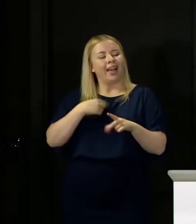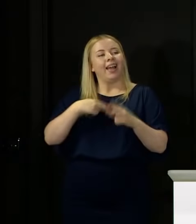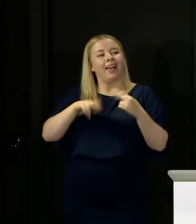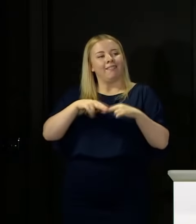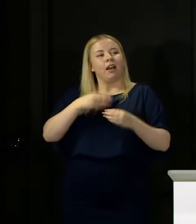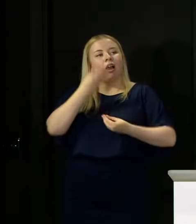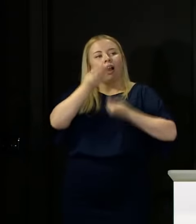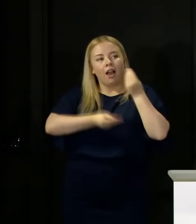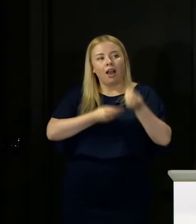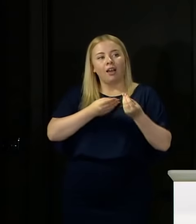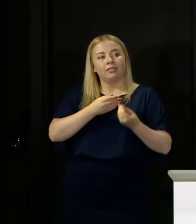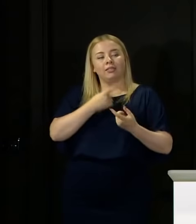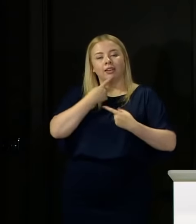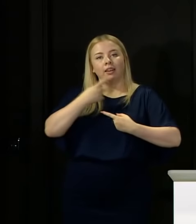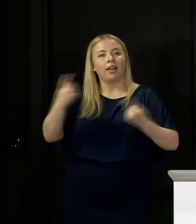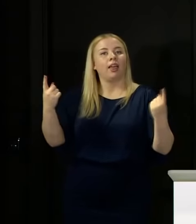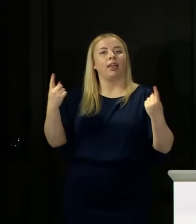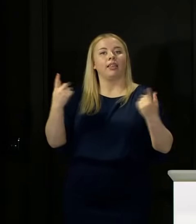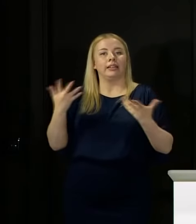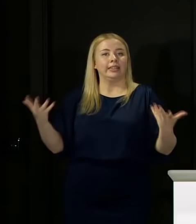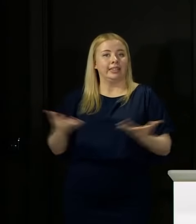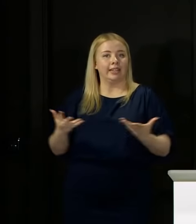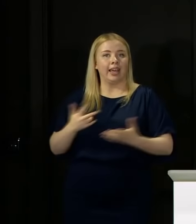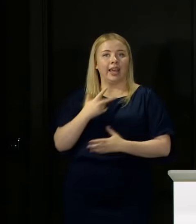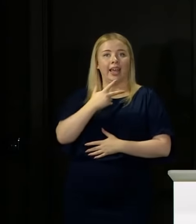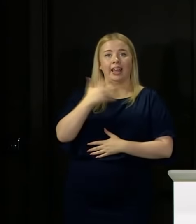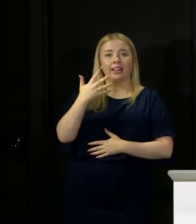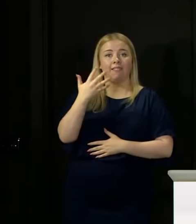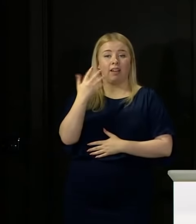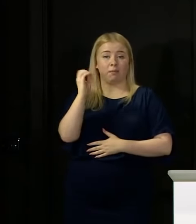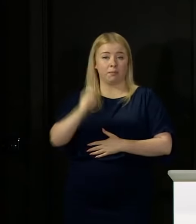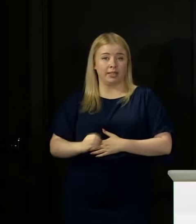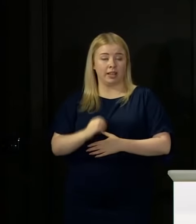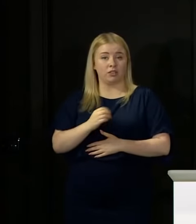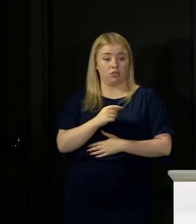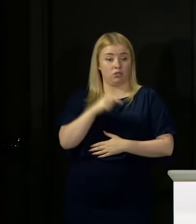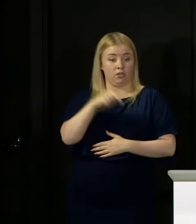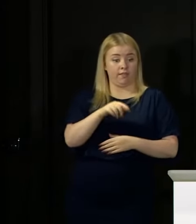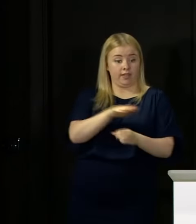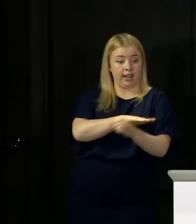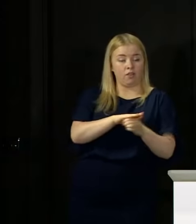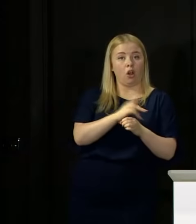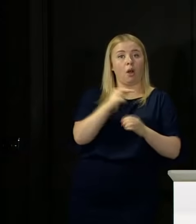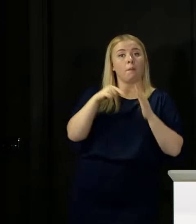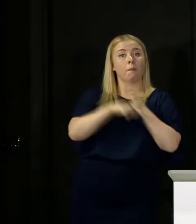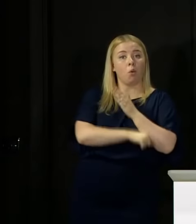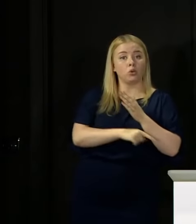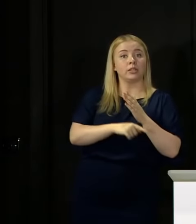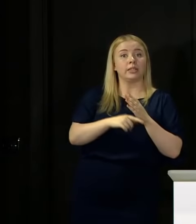85 per cent of the 20 per cent most deprived had passed Highers this year compared to 65